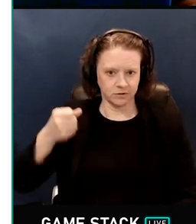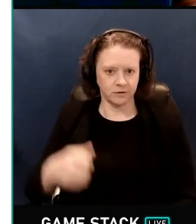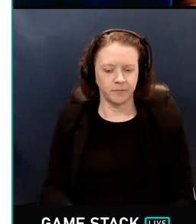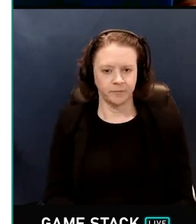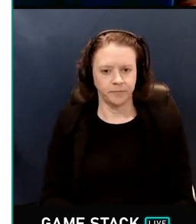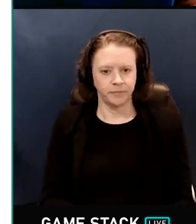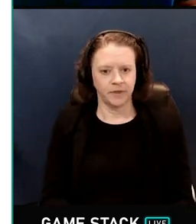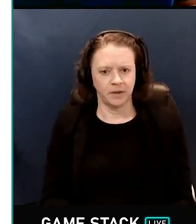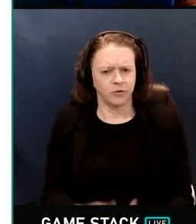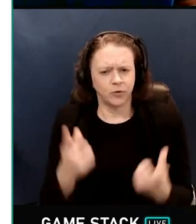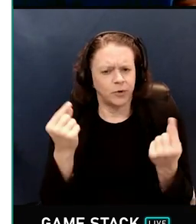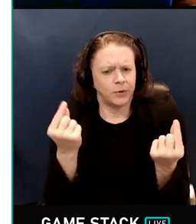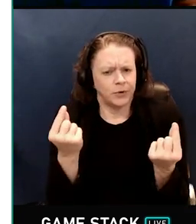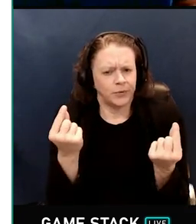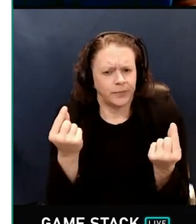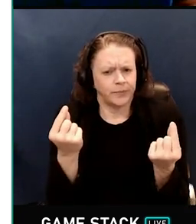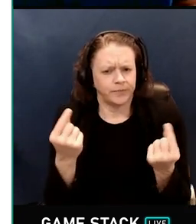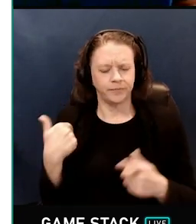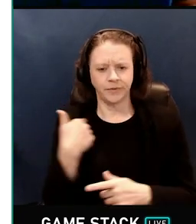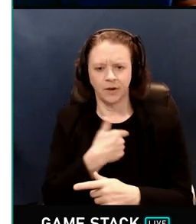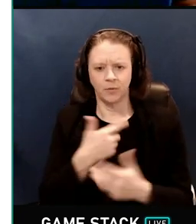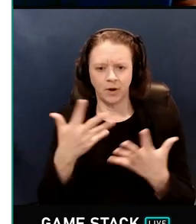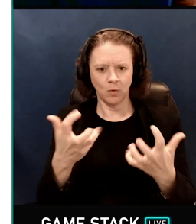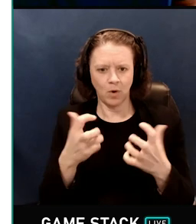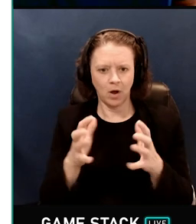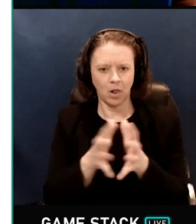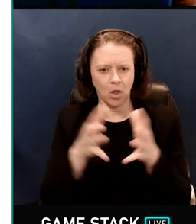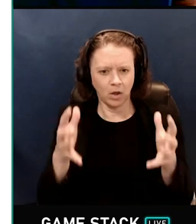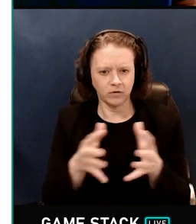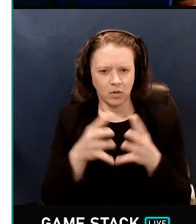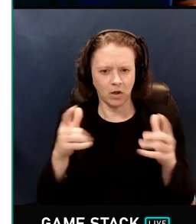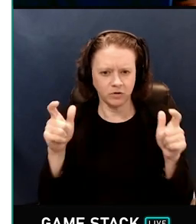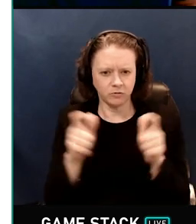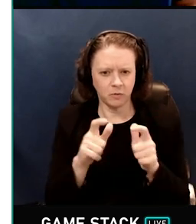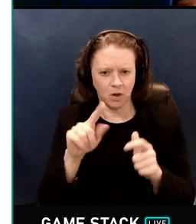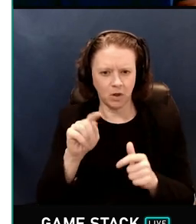We would like lots and lots of small torches,